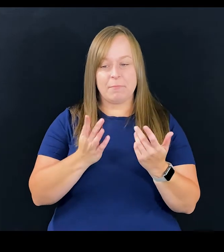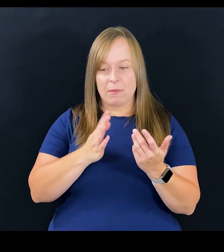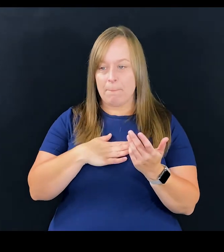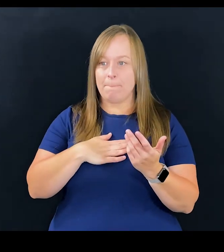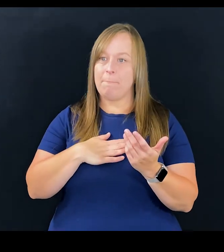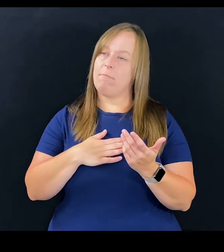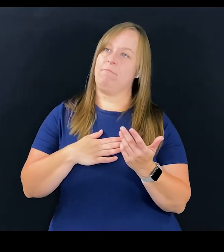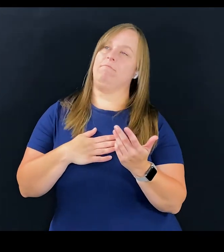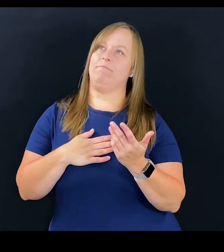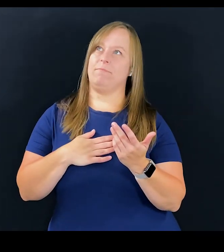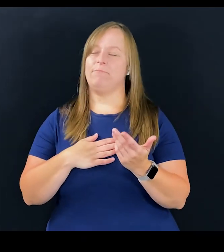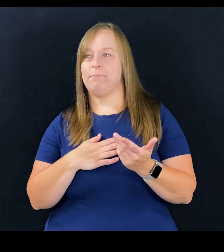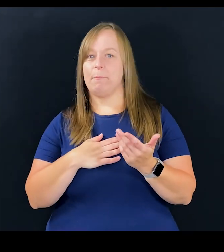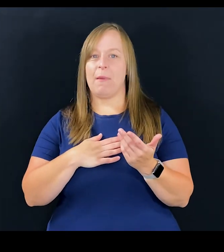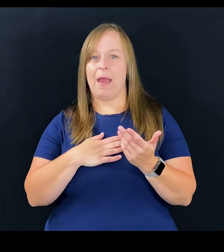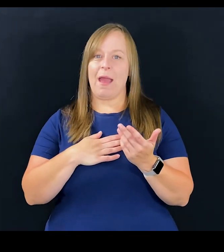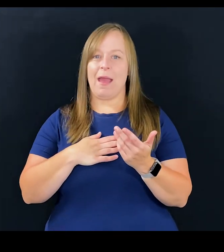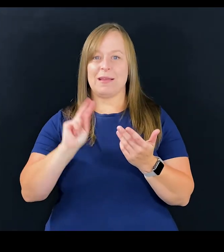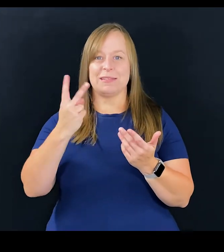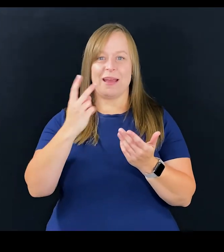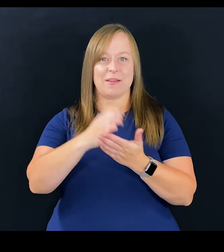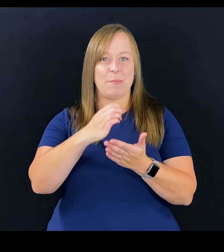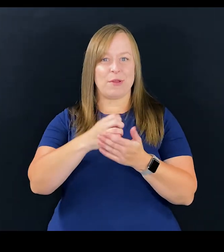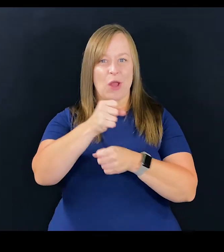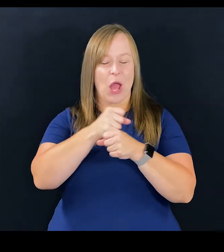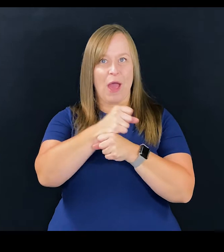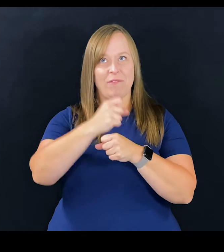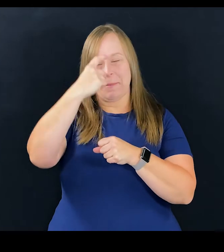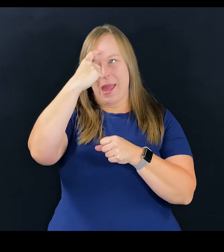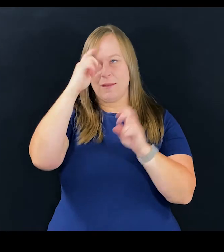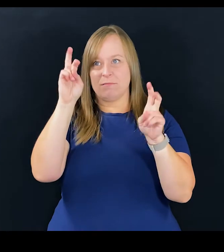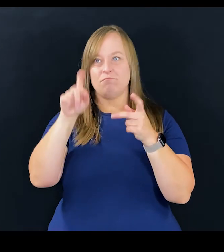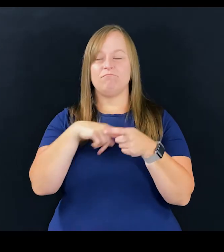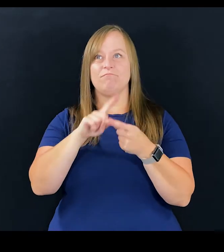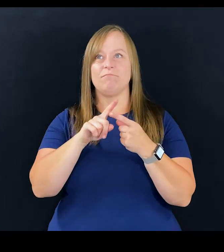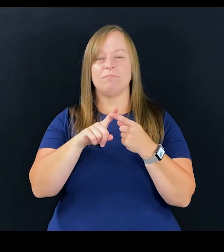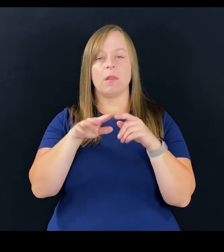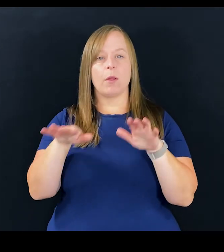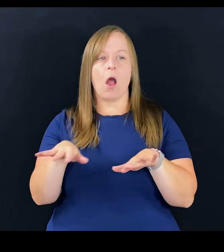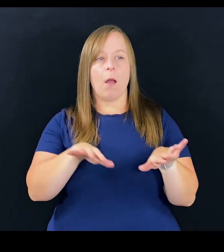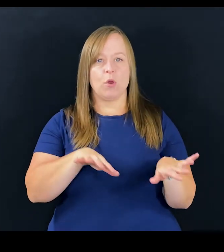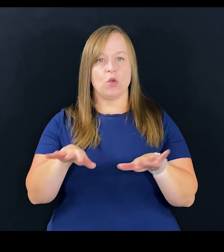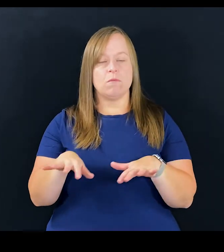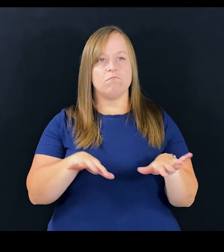In my second cup of coffee in the afternoon mind, I'm a little calmer about it that